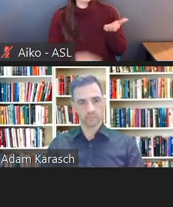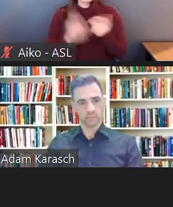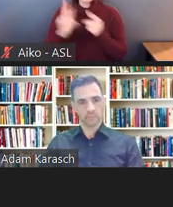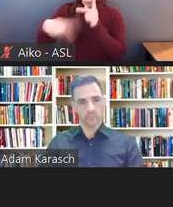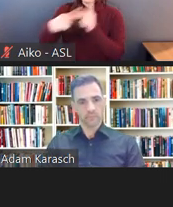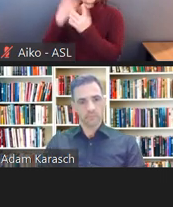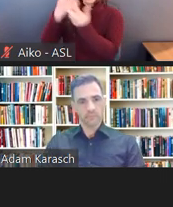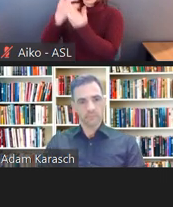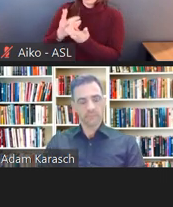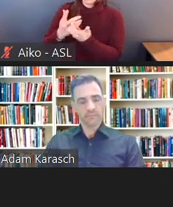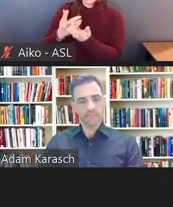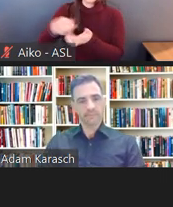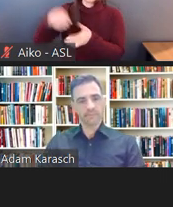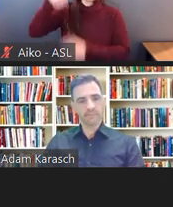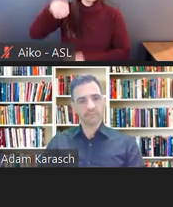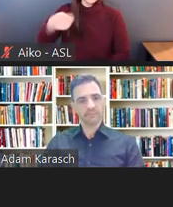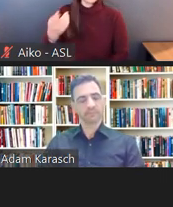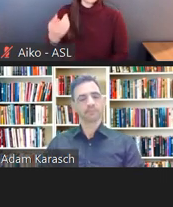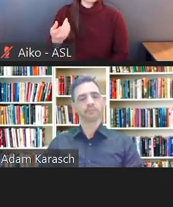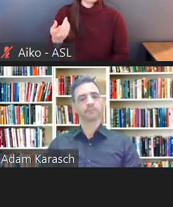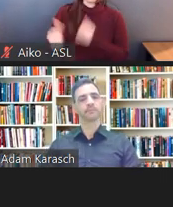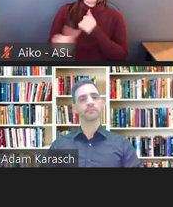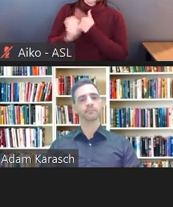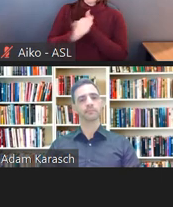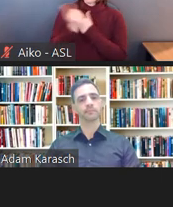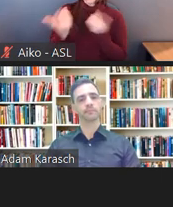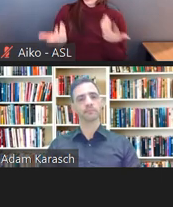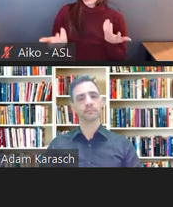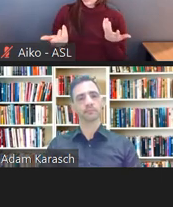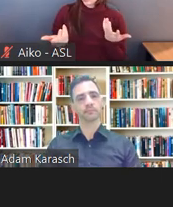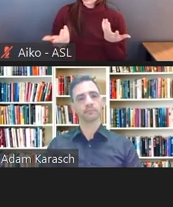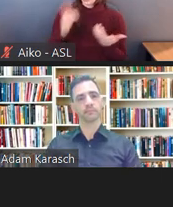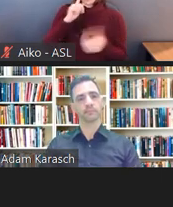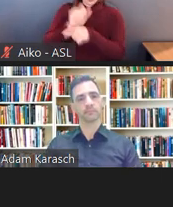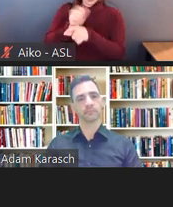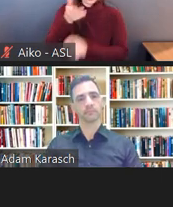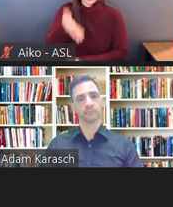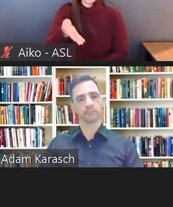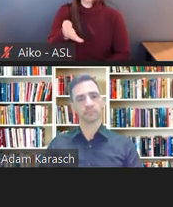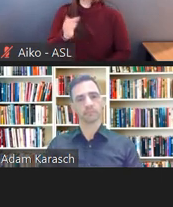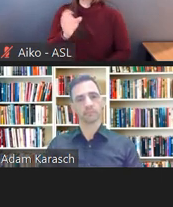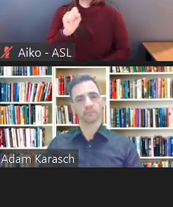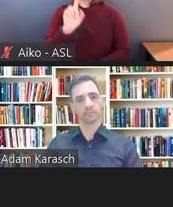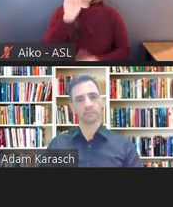Is there a safety threat? So a good example.